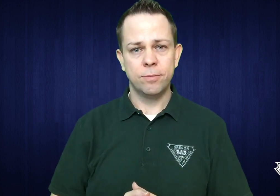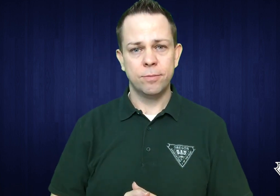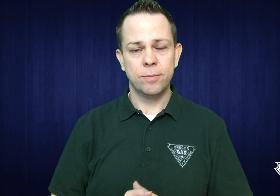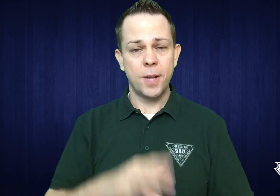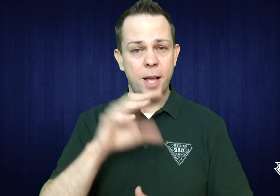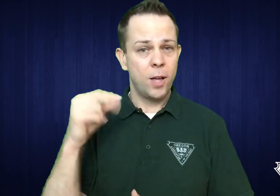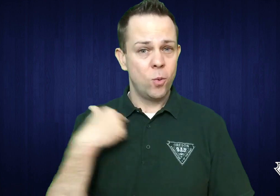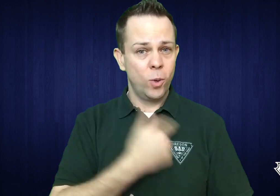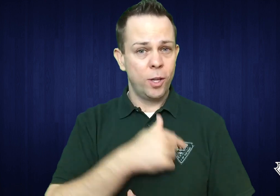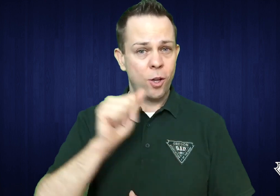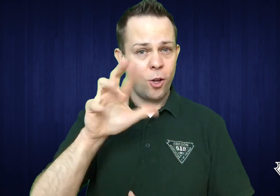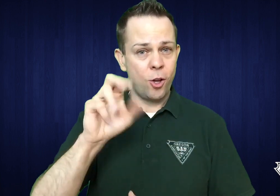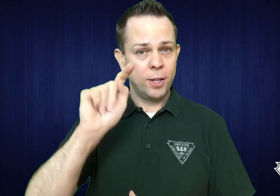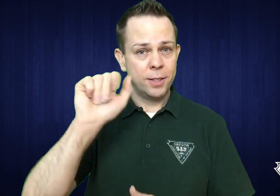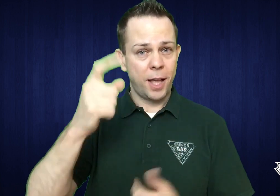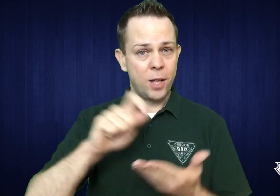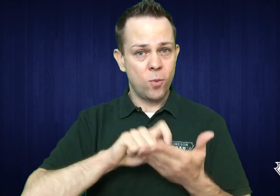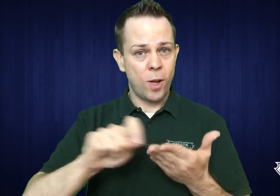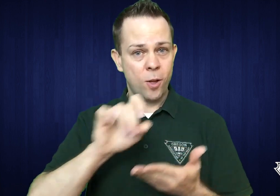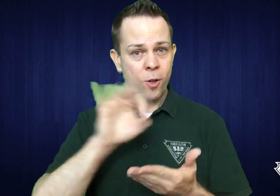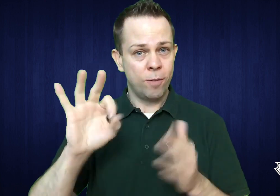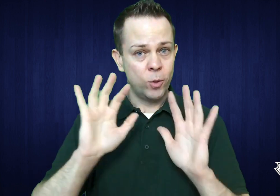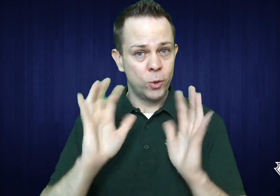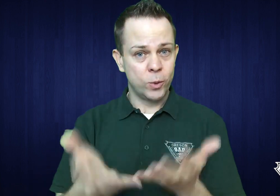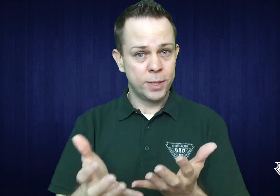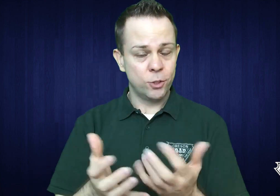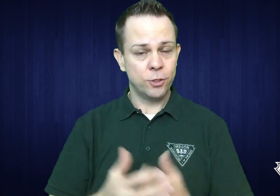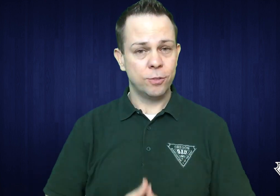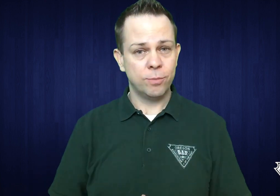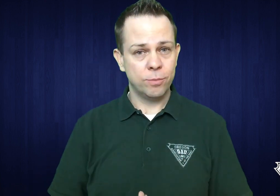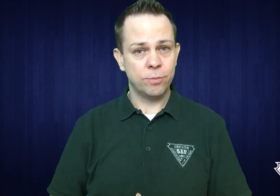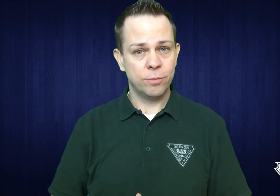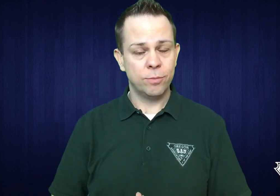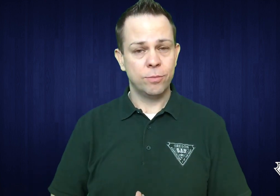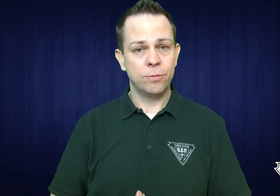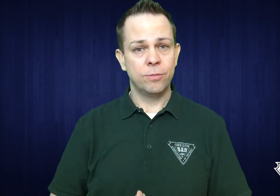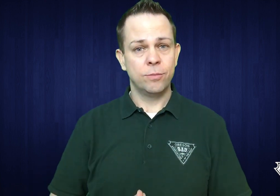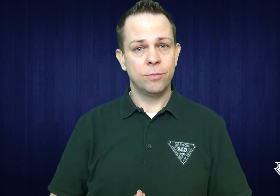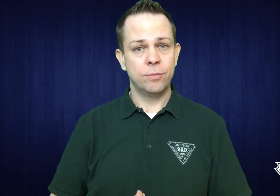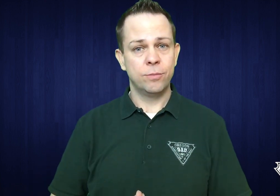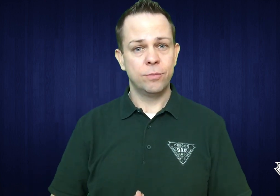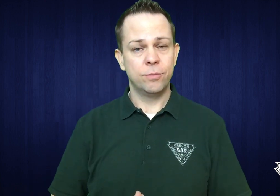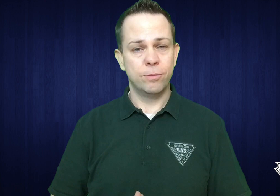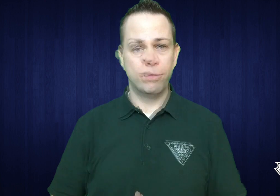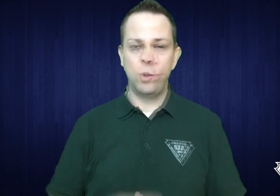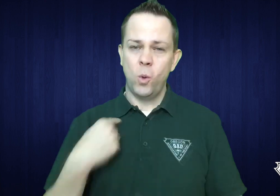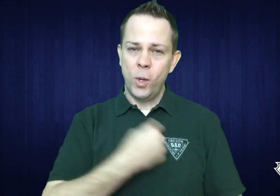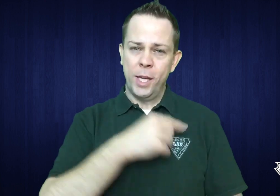We are a tax writeoff organization.